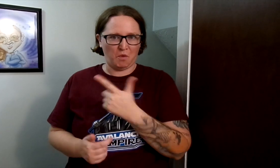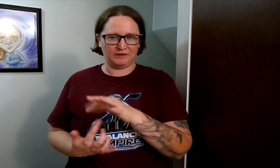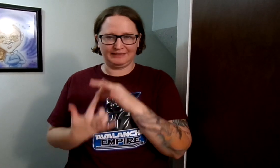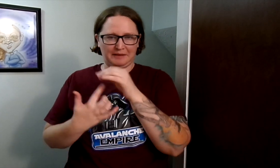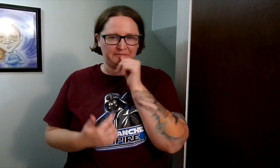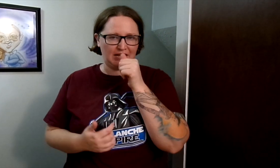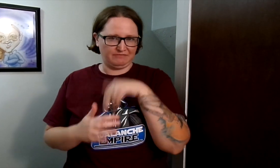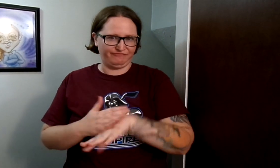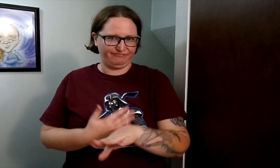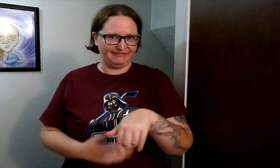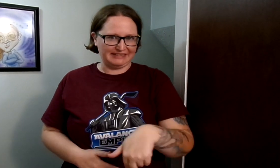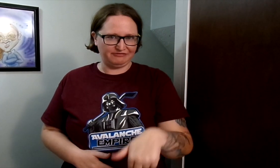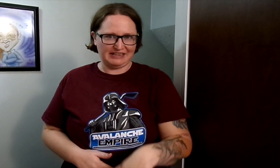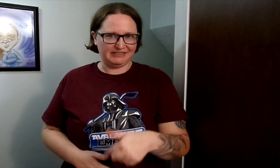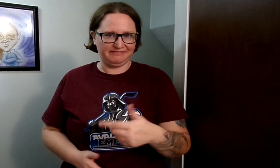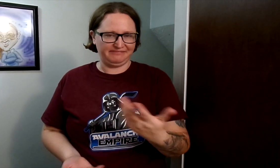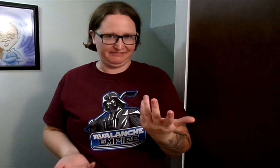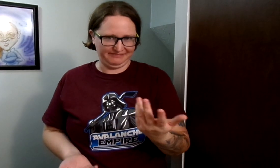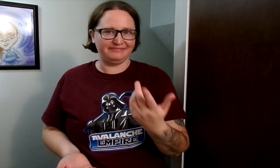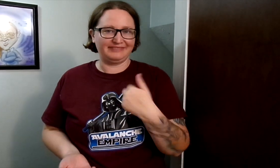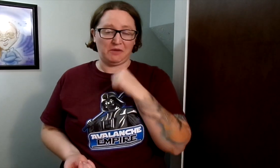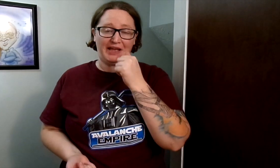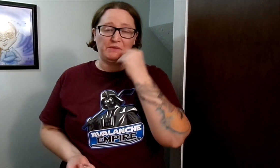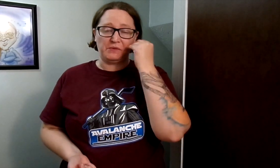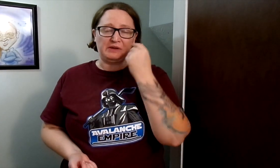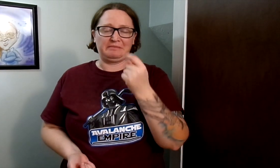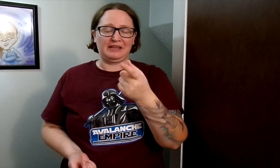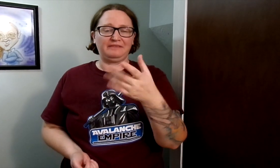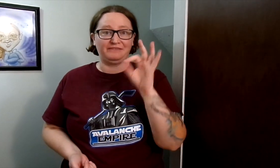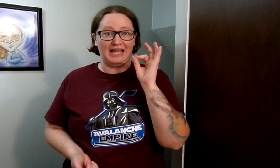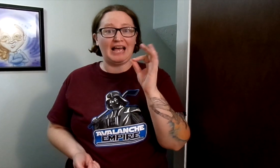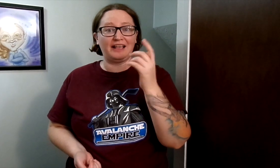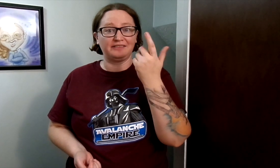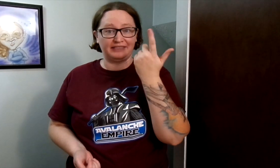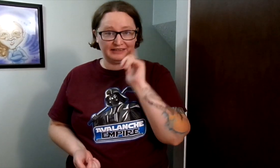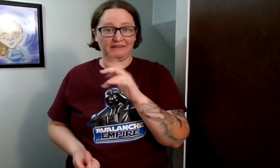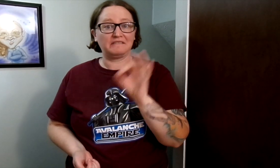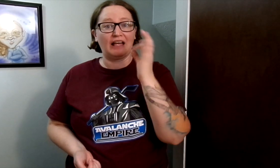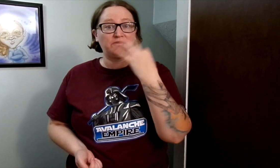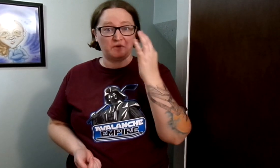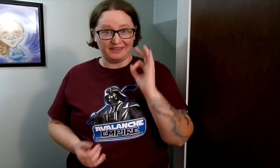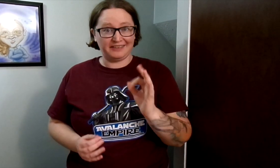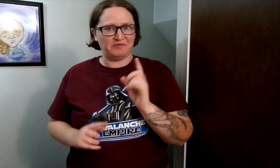So all of the cats except Peanut went downstairs. I wasn't home, but Jill found Falkor and Leon,